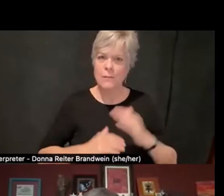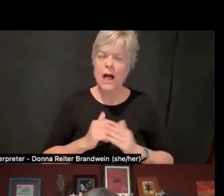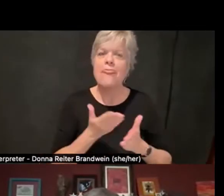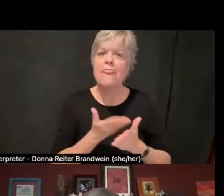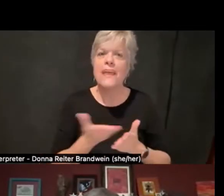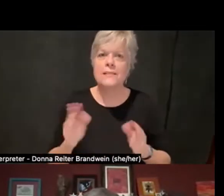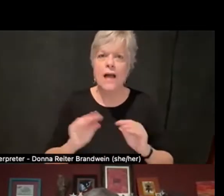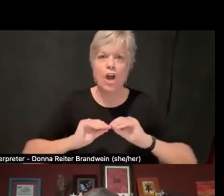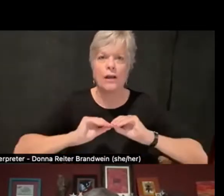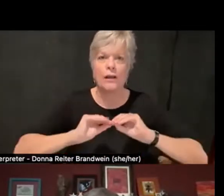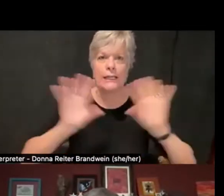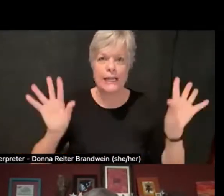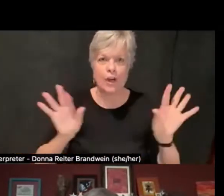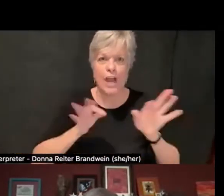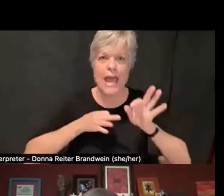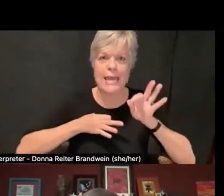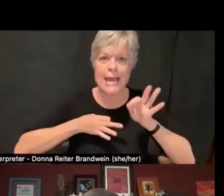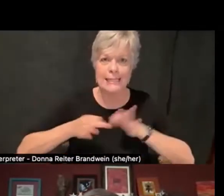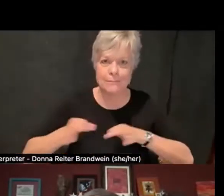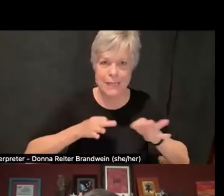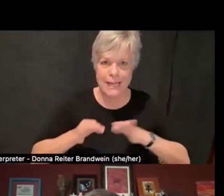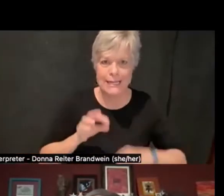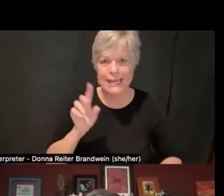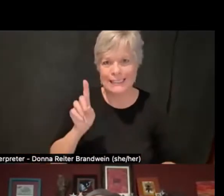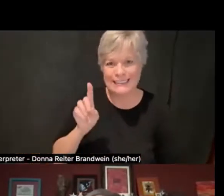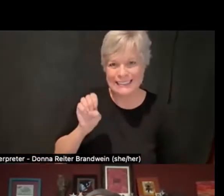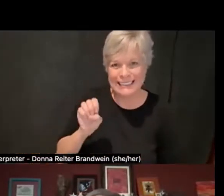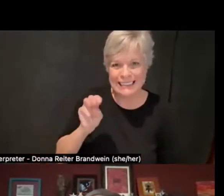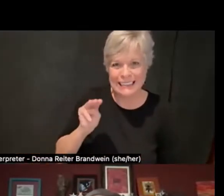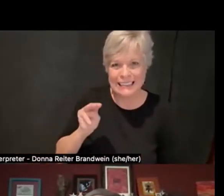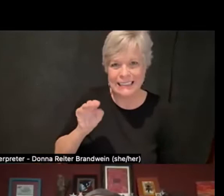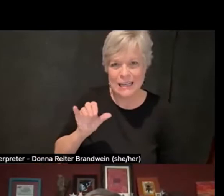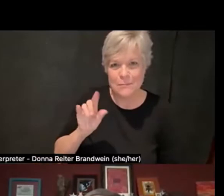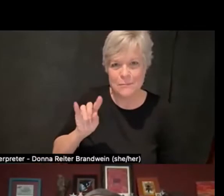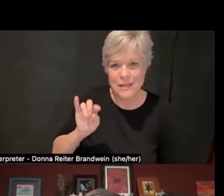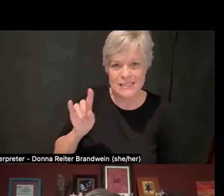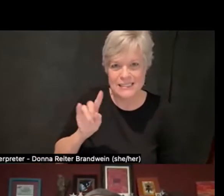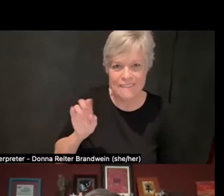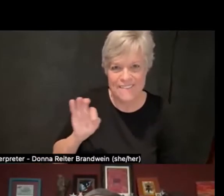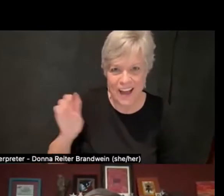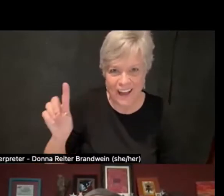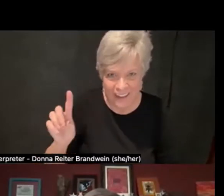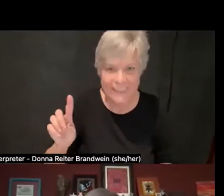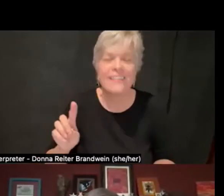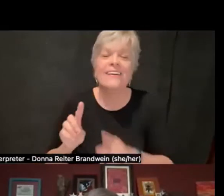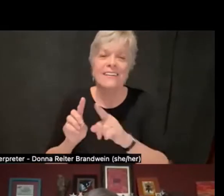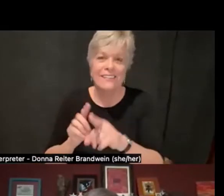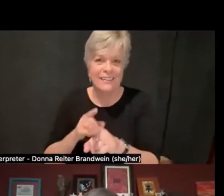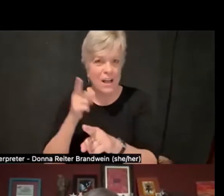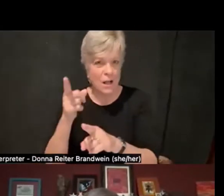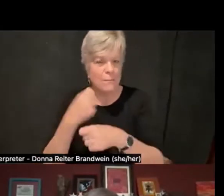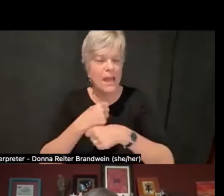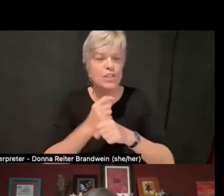being sure that the system and the structure and the bureaucracy